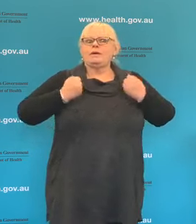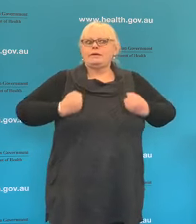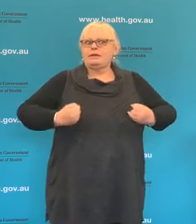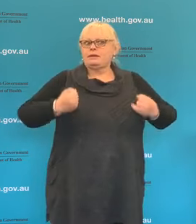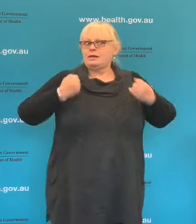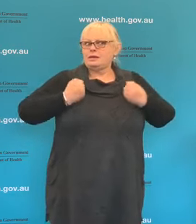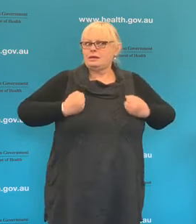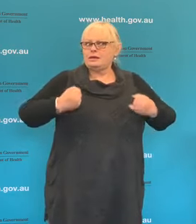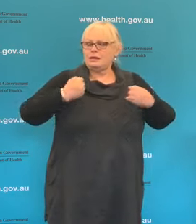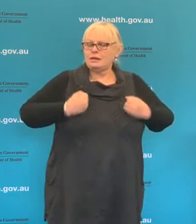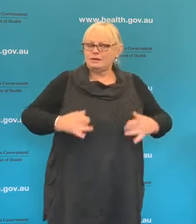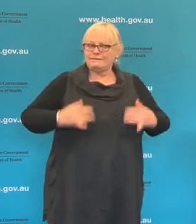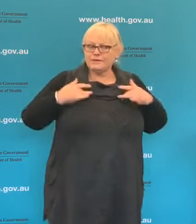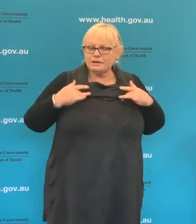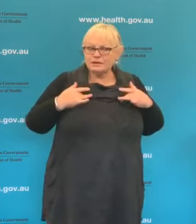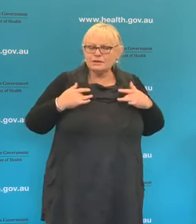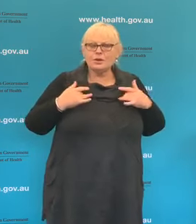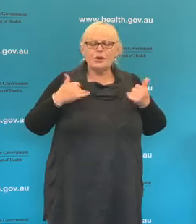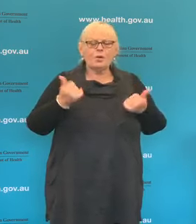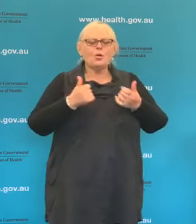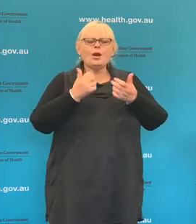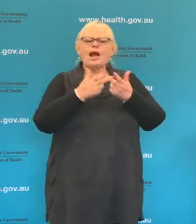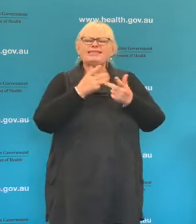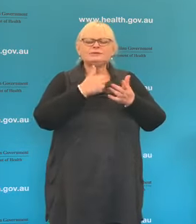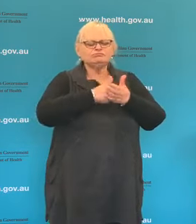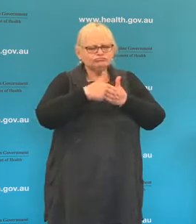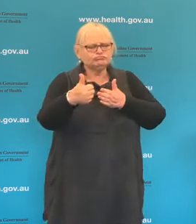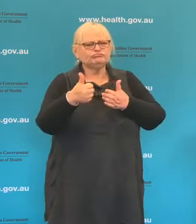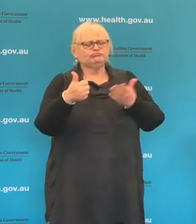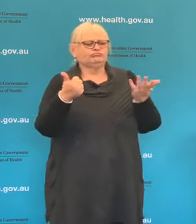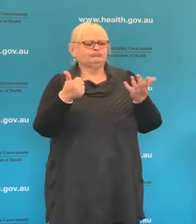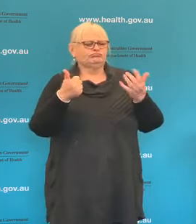may have continuing chronic health problems or mental health concerns and